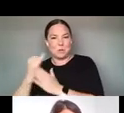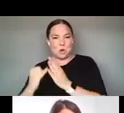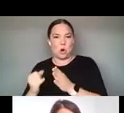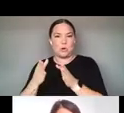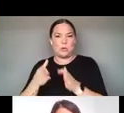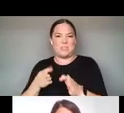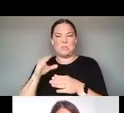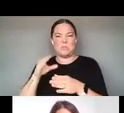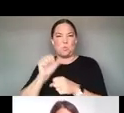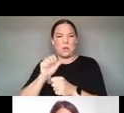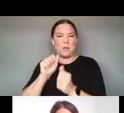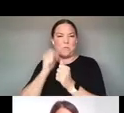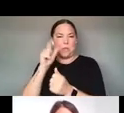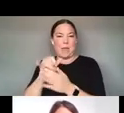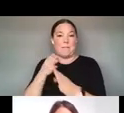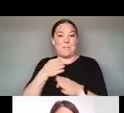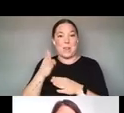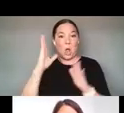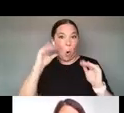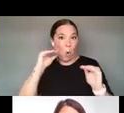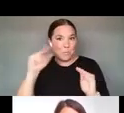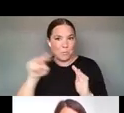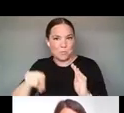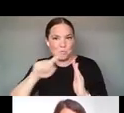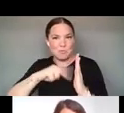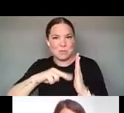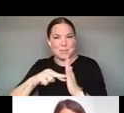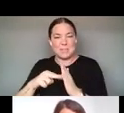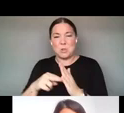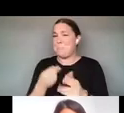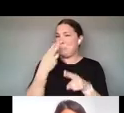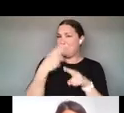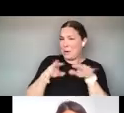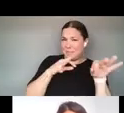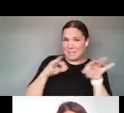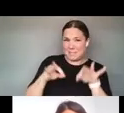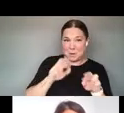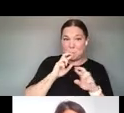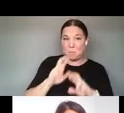SCRATCHING THE SURFACE OF WHAT'S IN THE REPORT. AND I'M GOING TO PASS THIS BACK OVER TO HRAG.